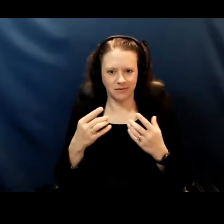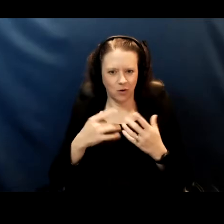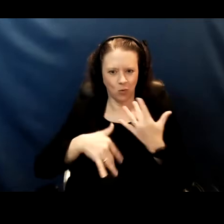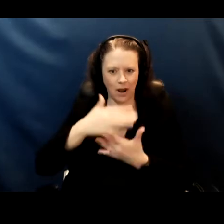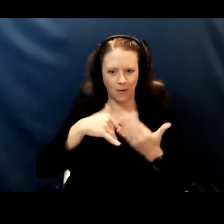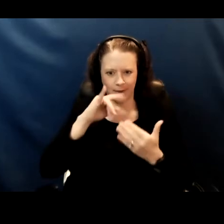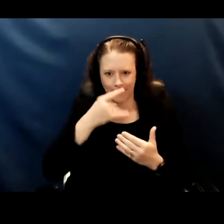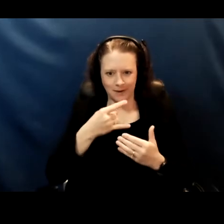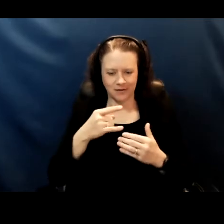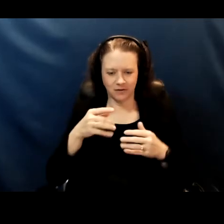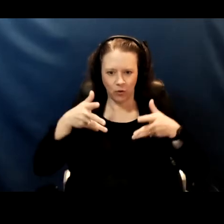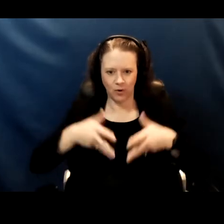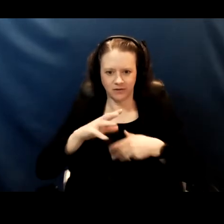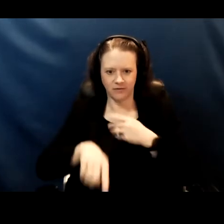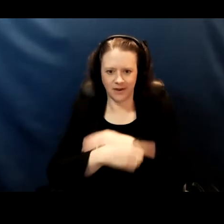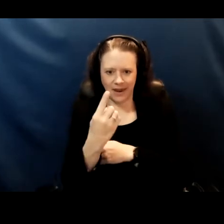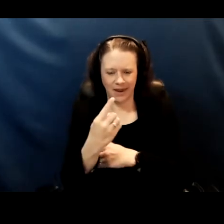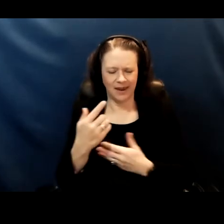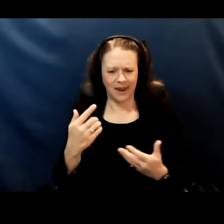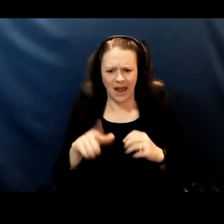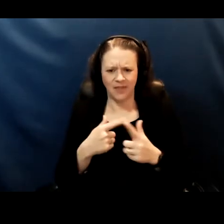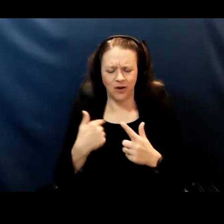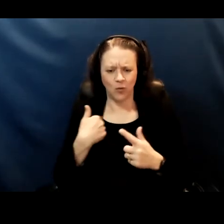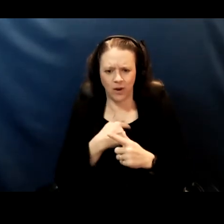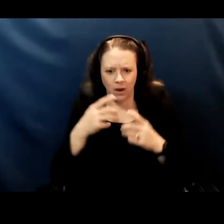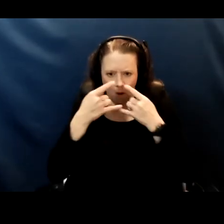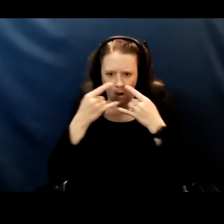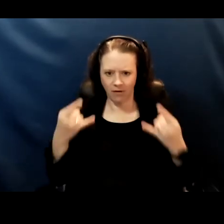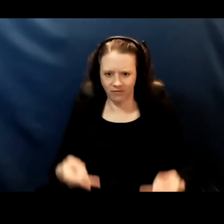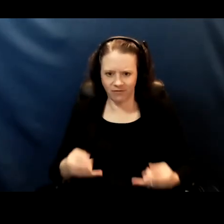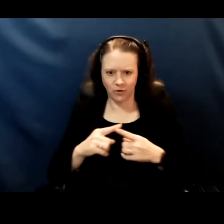in the break room and then passing it along to the students.